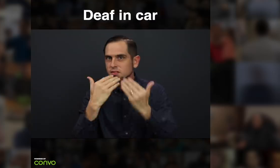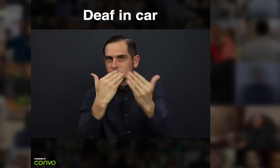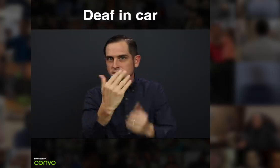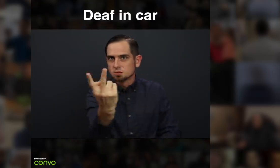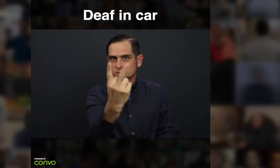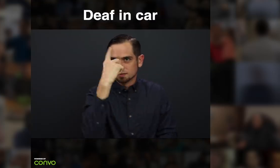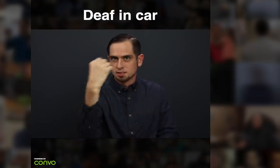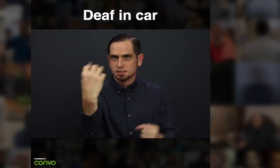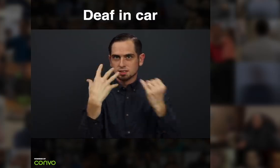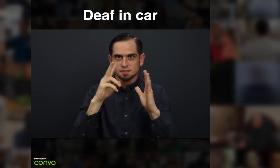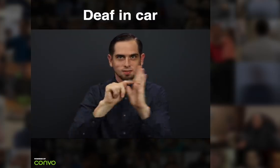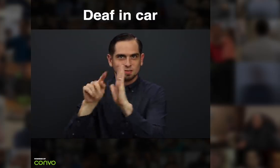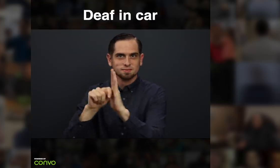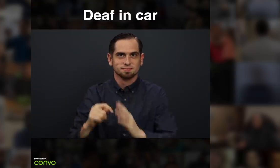Thank you two for sending the videos!